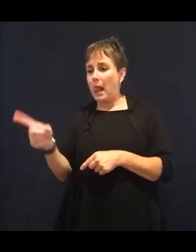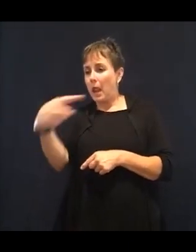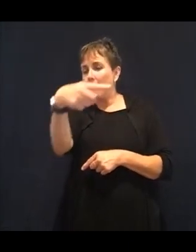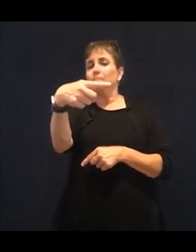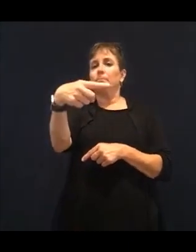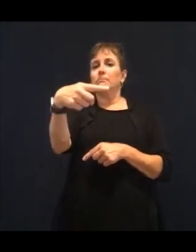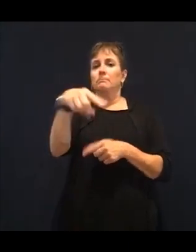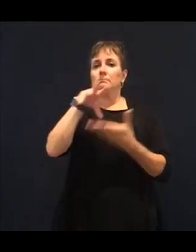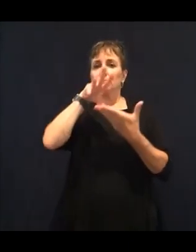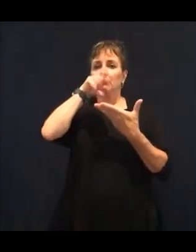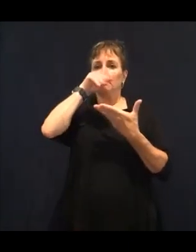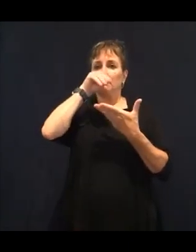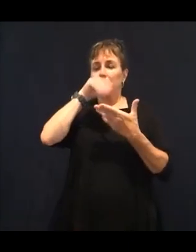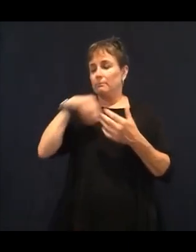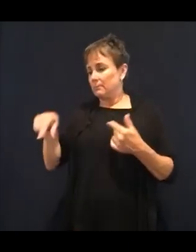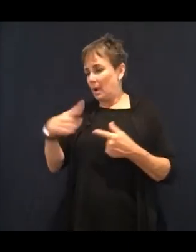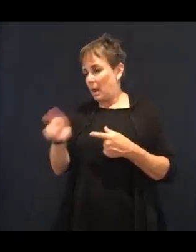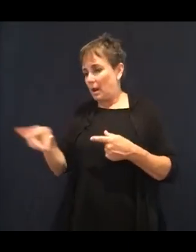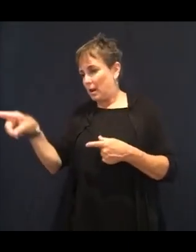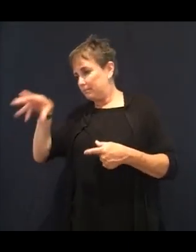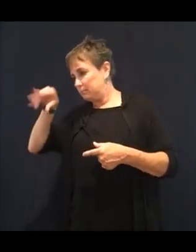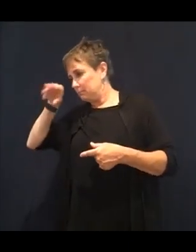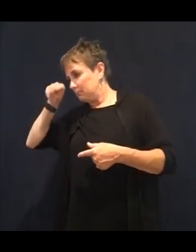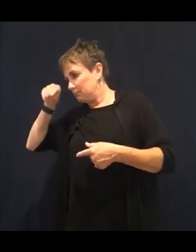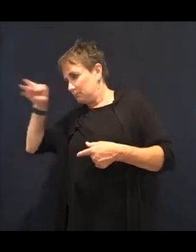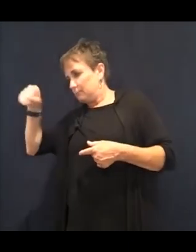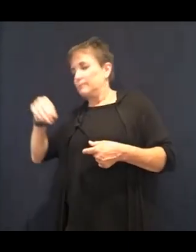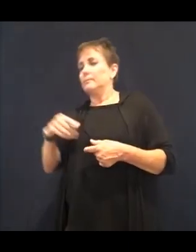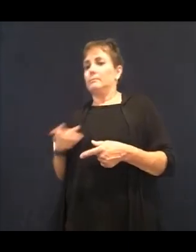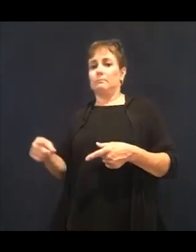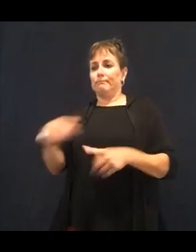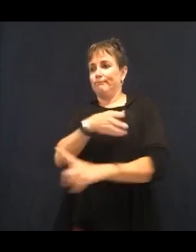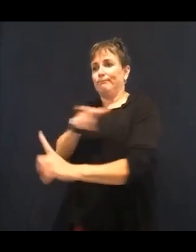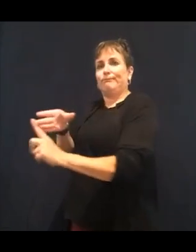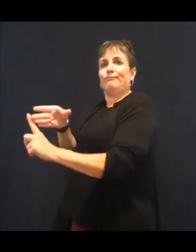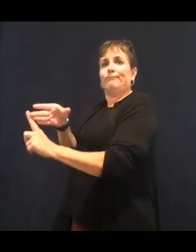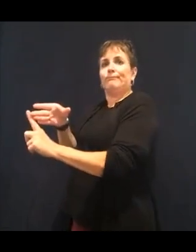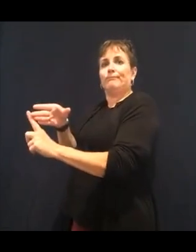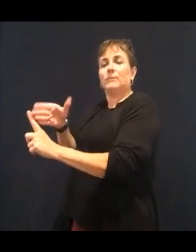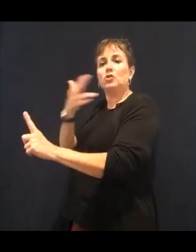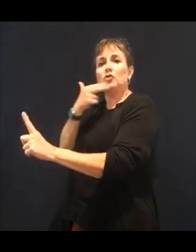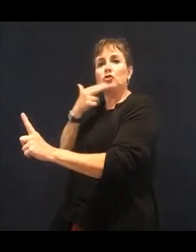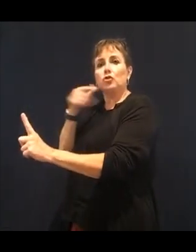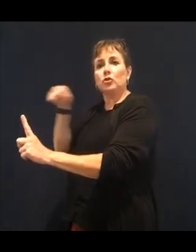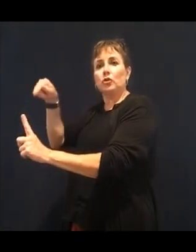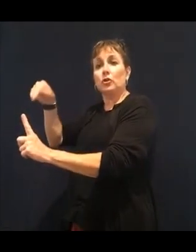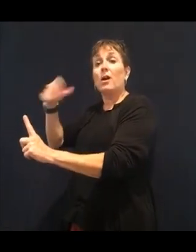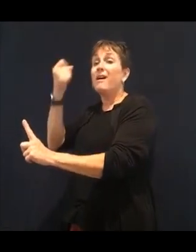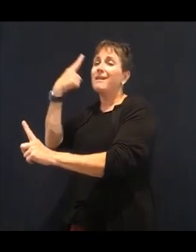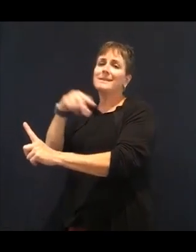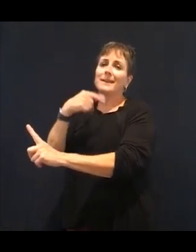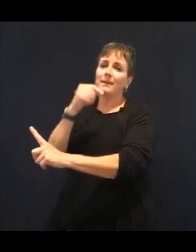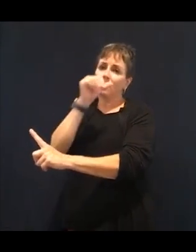By all means, it is very addictive. But they found that the mice